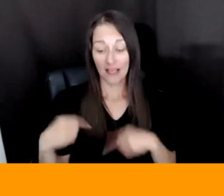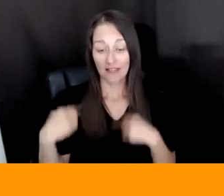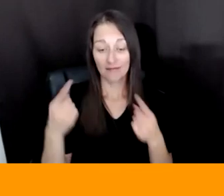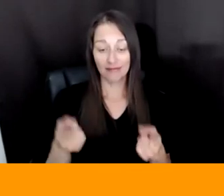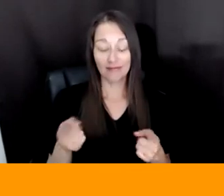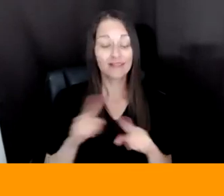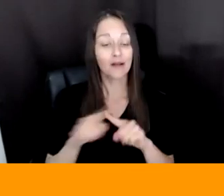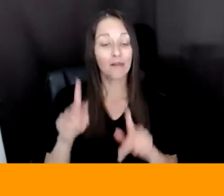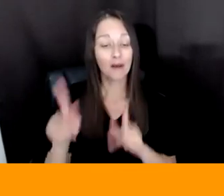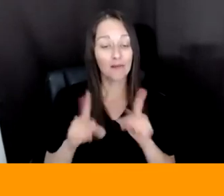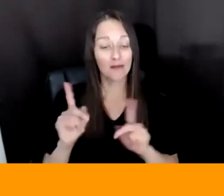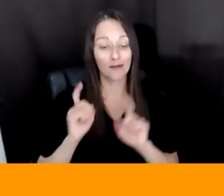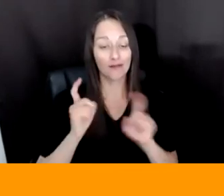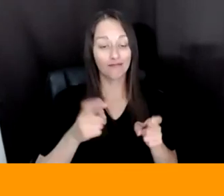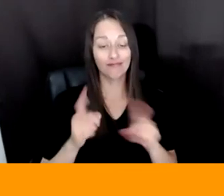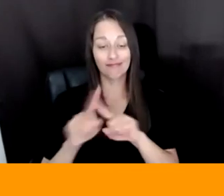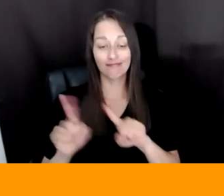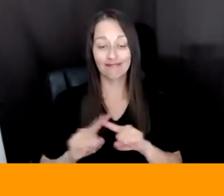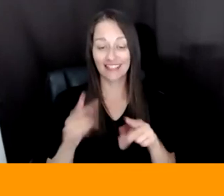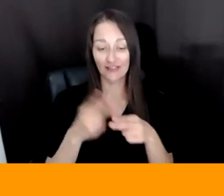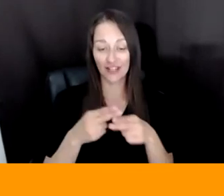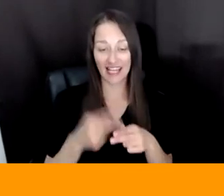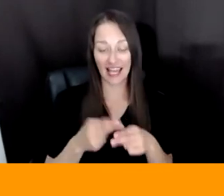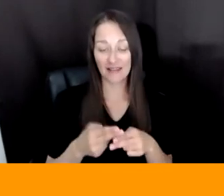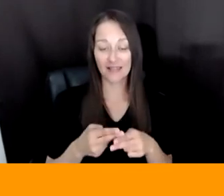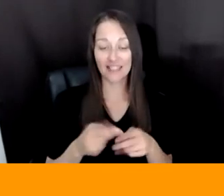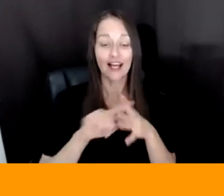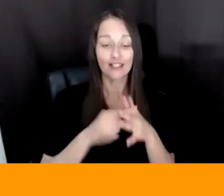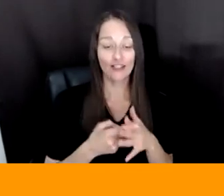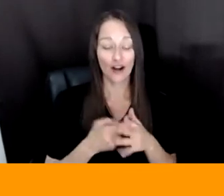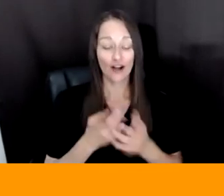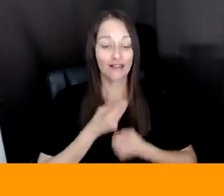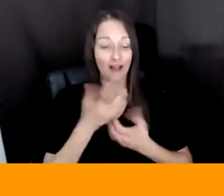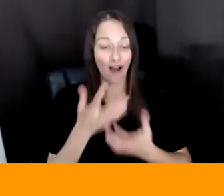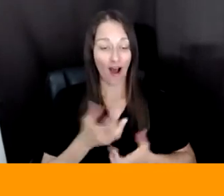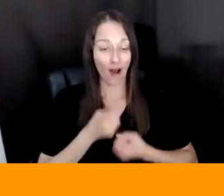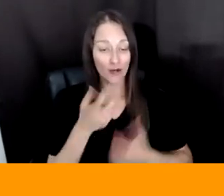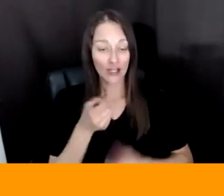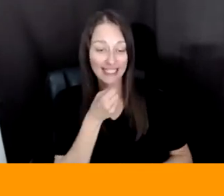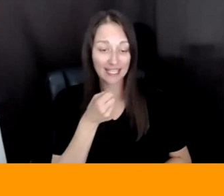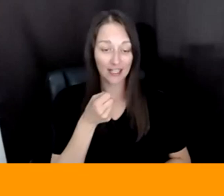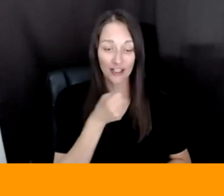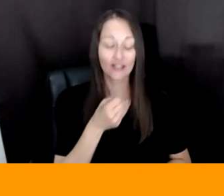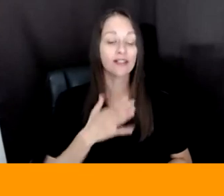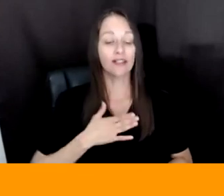YOU KNOW. SO I STARTED OUT AS AN OPERA SINGER AND MY WORK BECAME INCREASINGLY MORE TECH HIJACKED